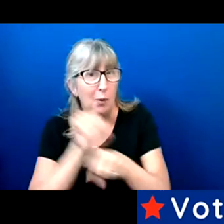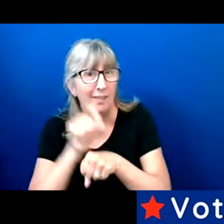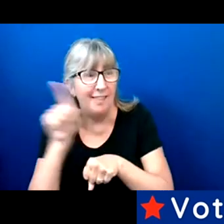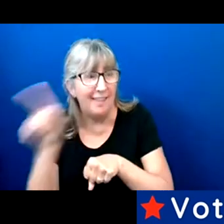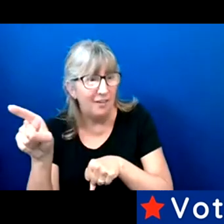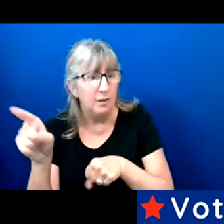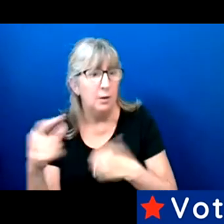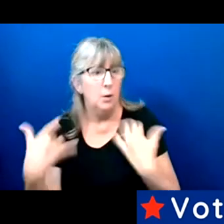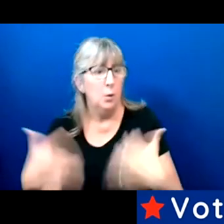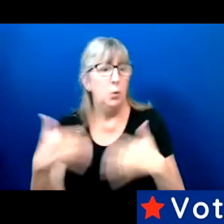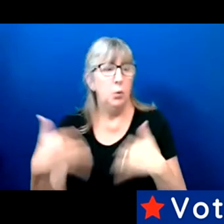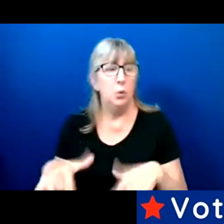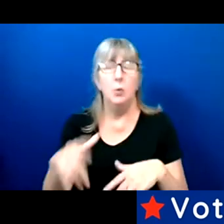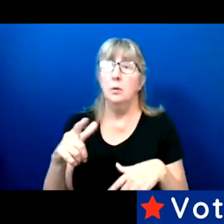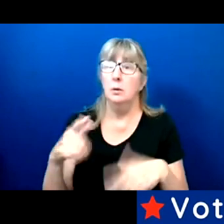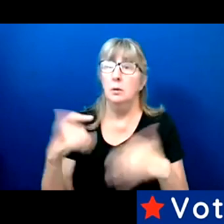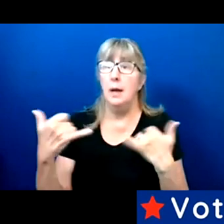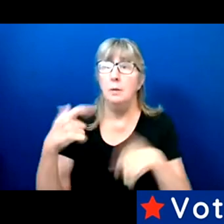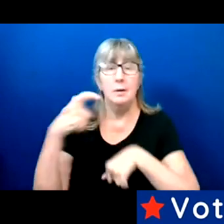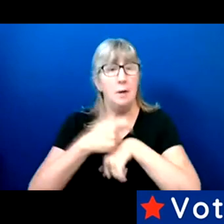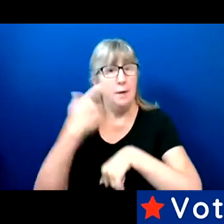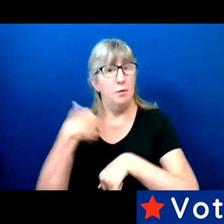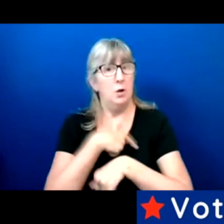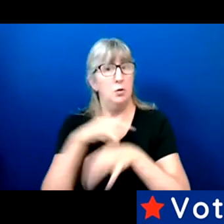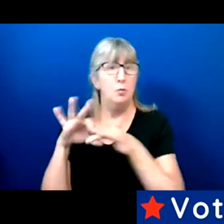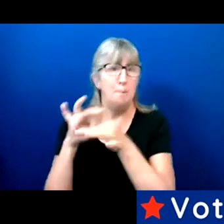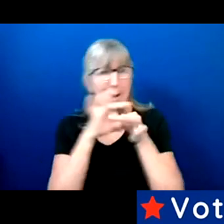It's time for us to really band together.